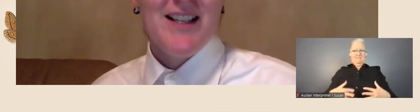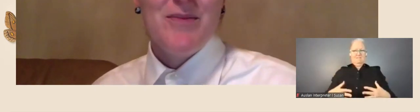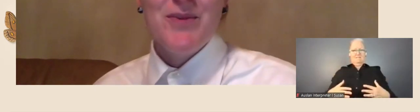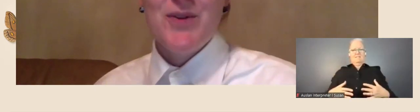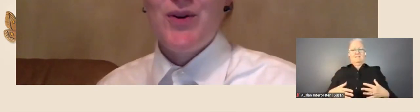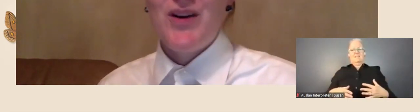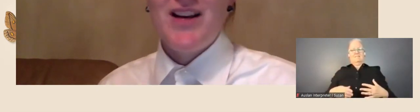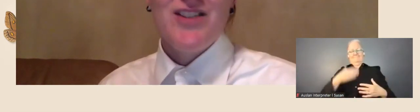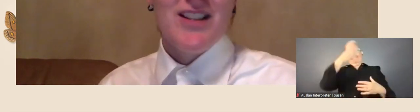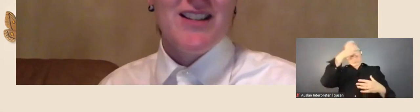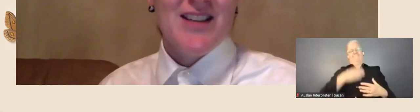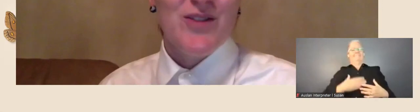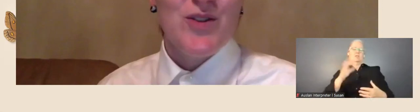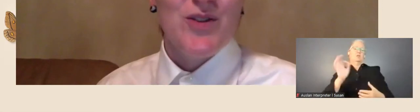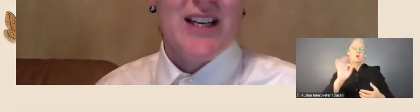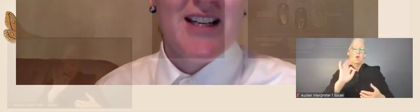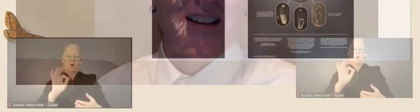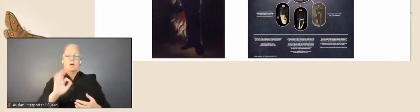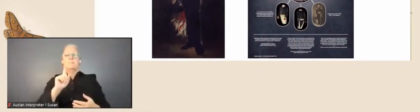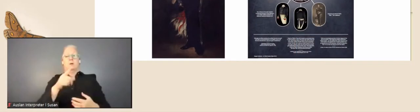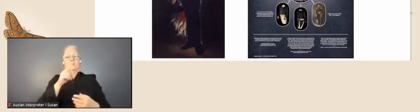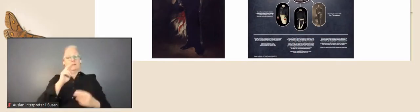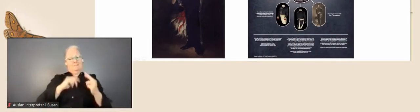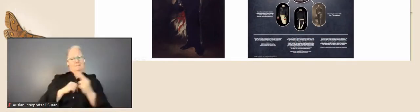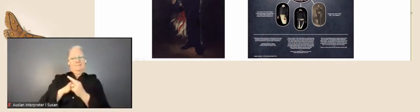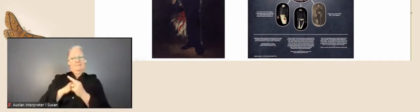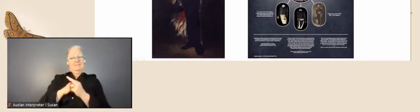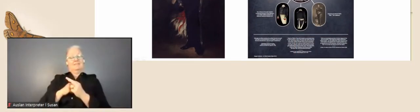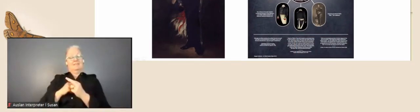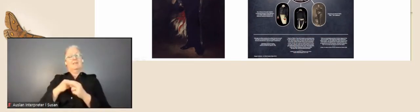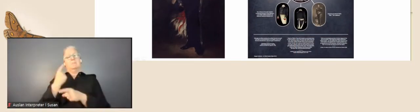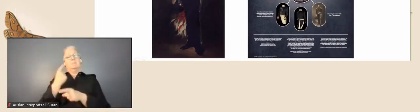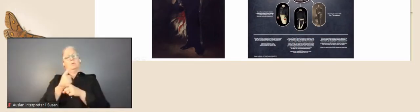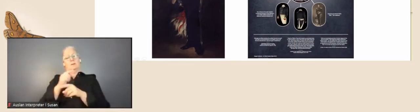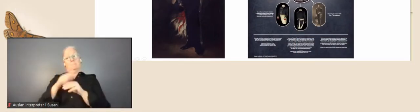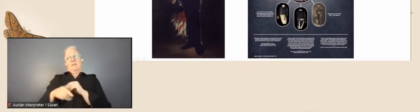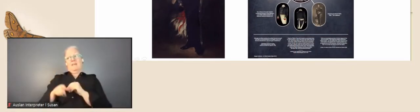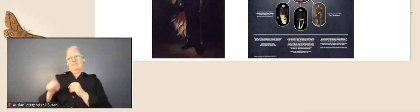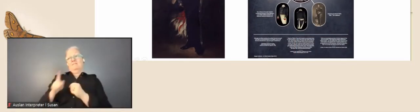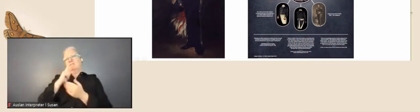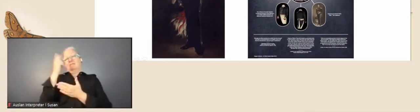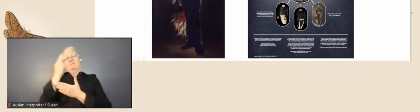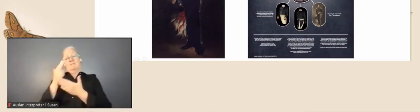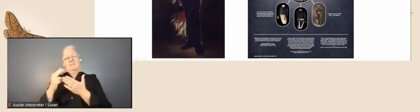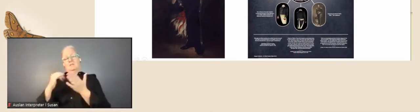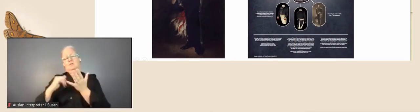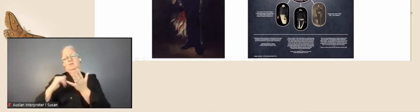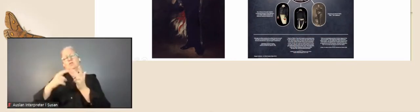So, as you can see on the screen, I was referring to this portrait by Sir Francis Grant as my starting